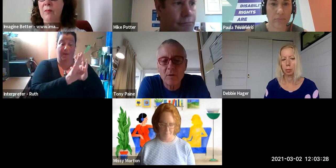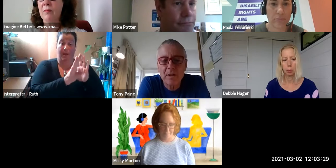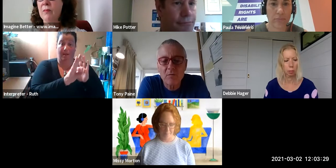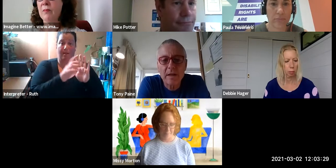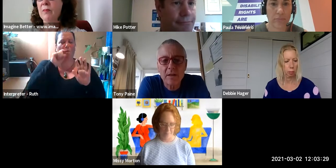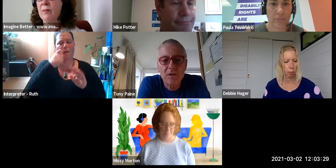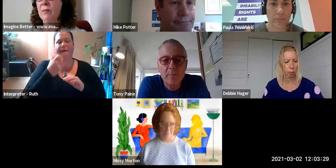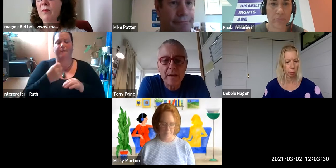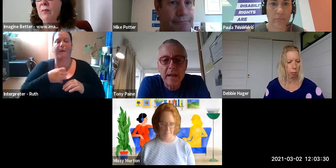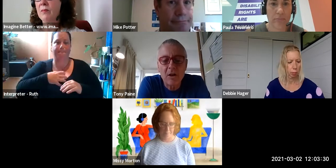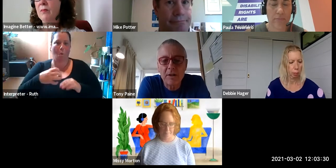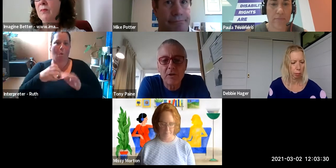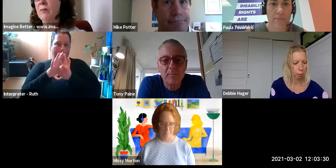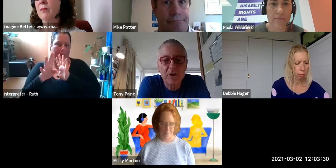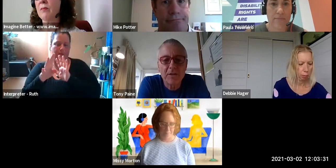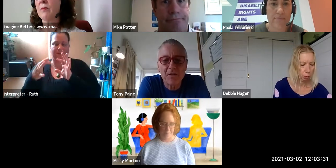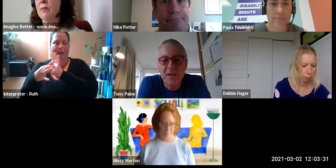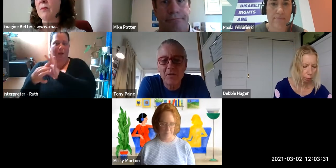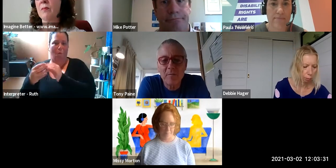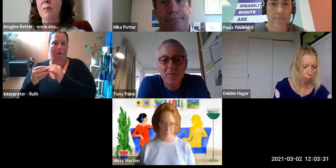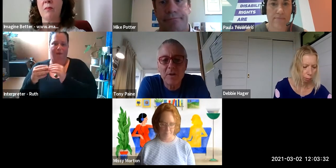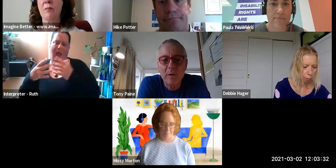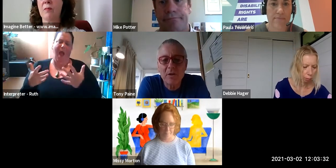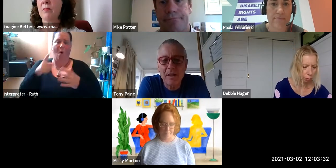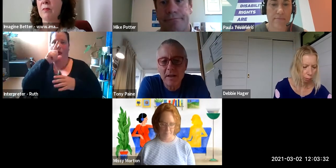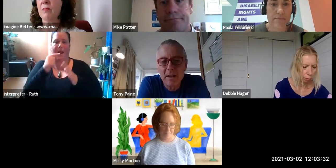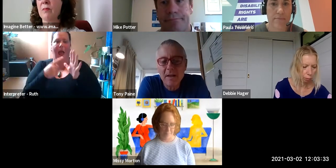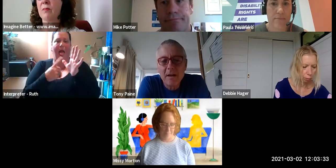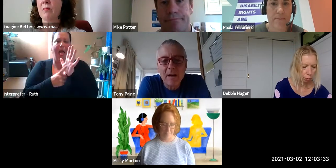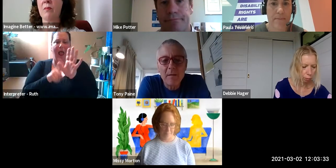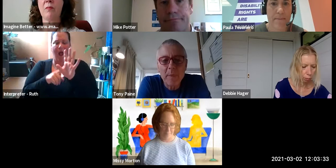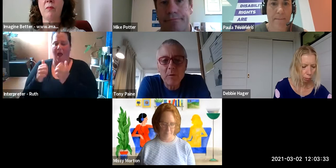topics related to being an ally and check those out on the Imagine Better website - we've